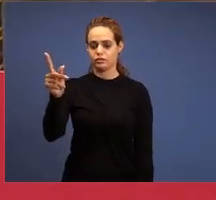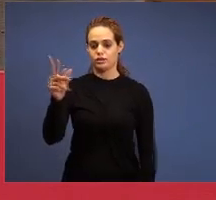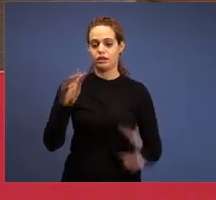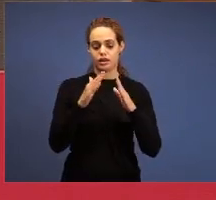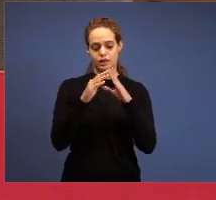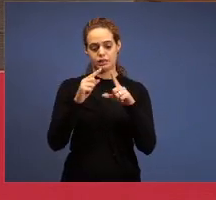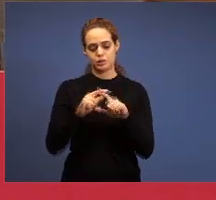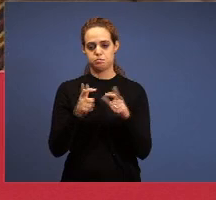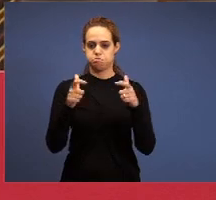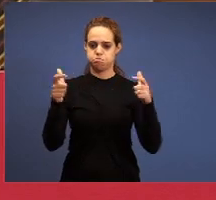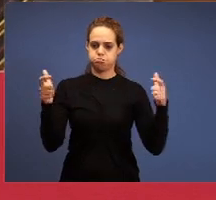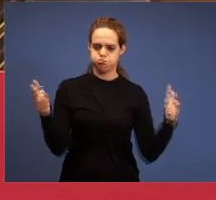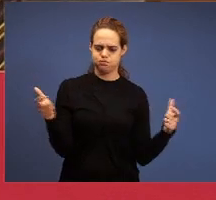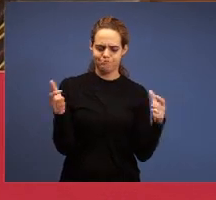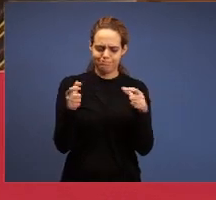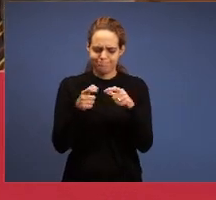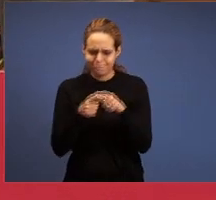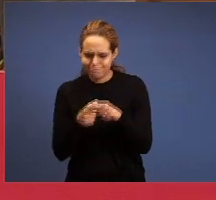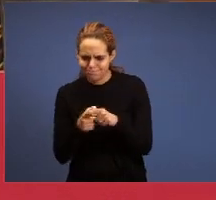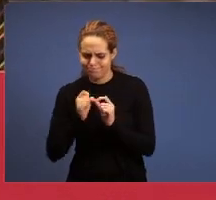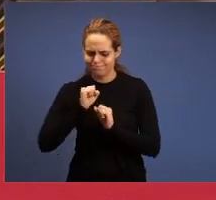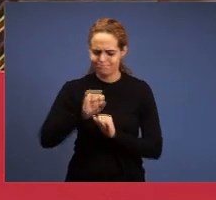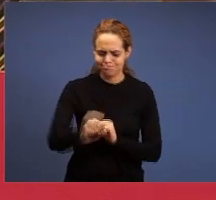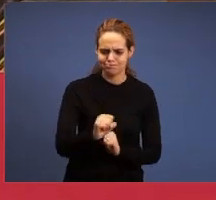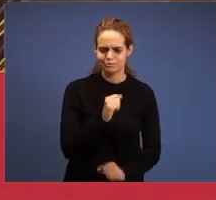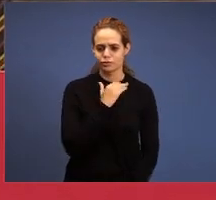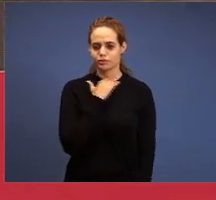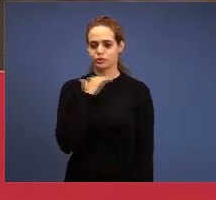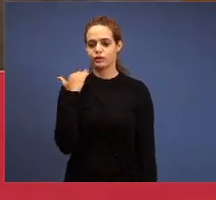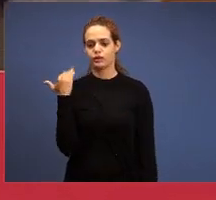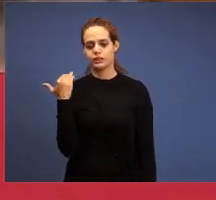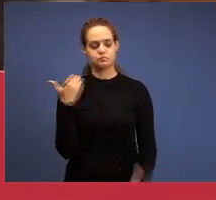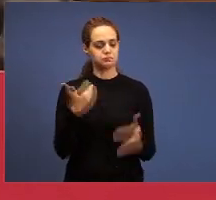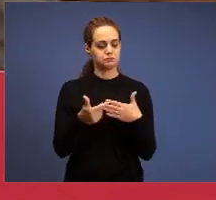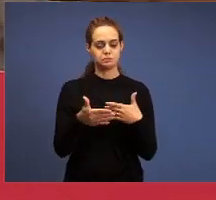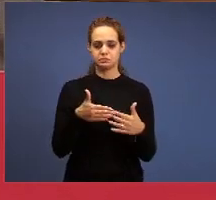can kill, can die, can make happen everything with the members, but He is